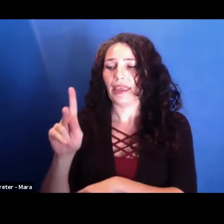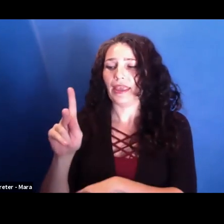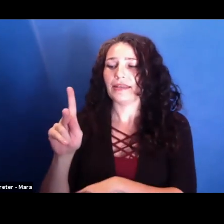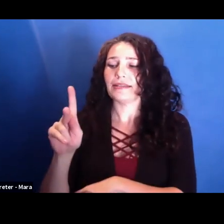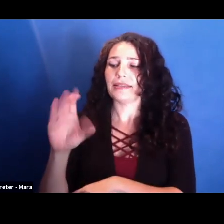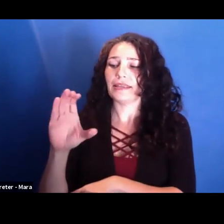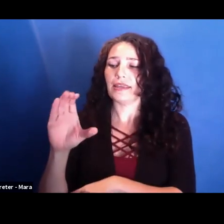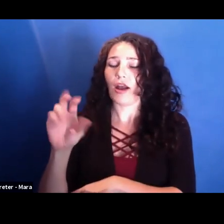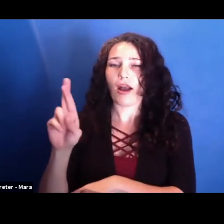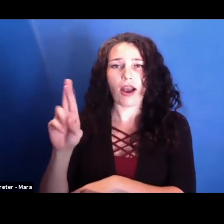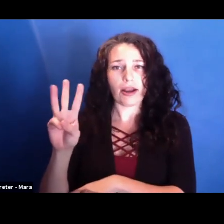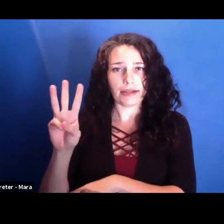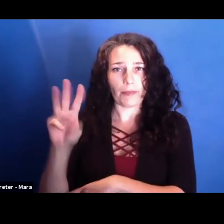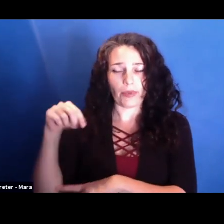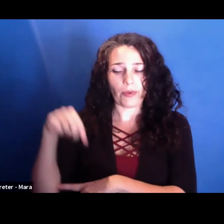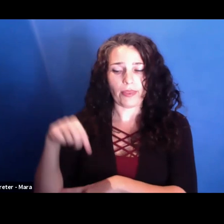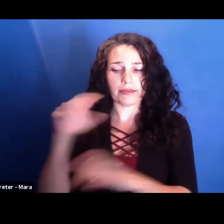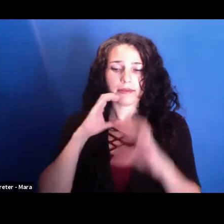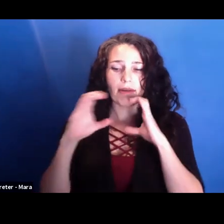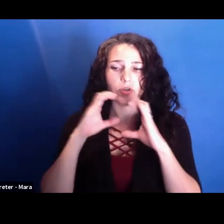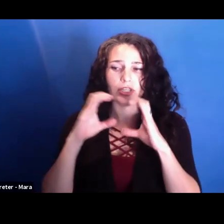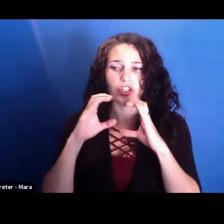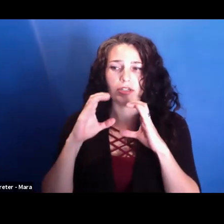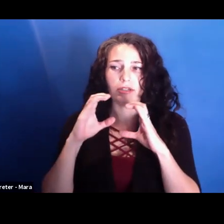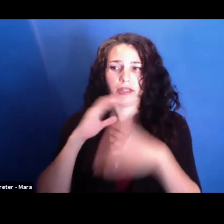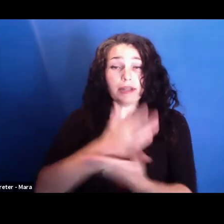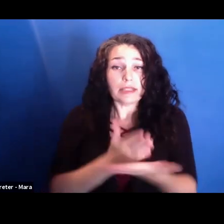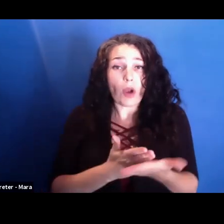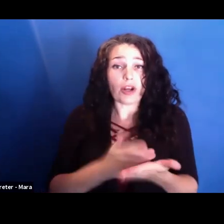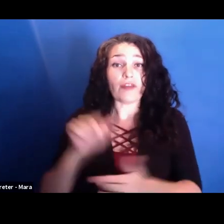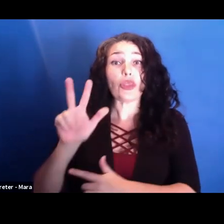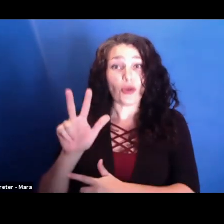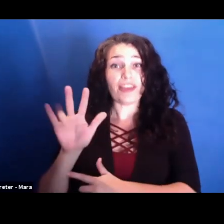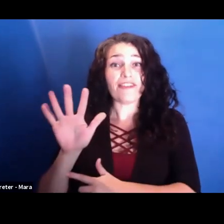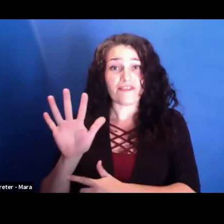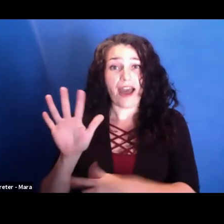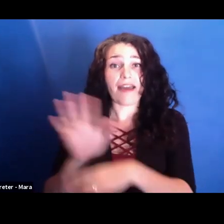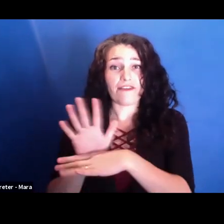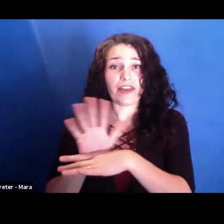This conversation is part of a 35-film screening series